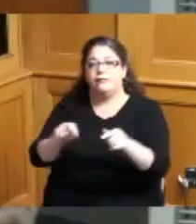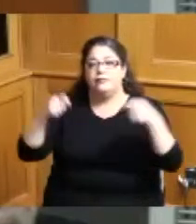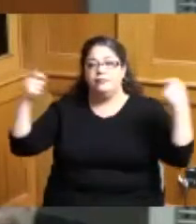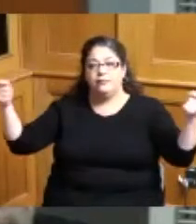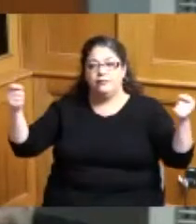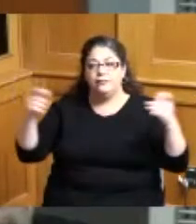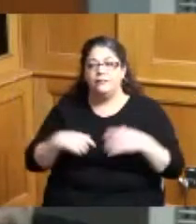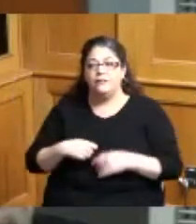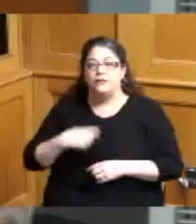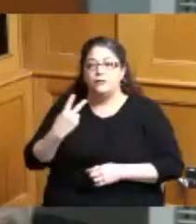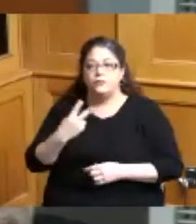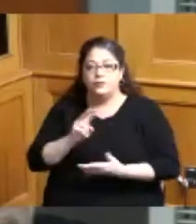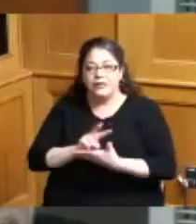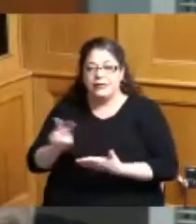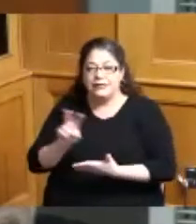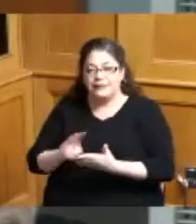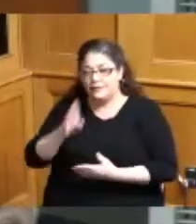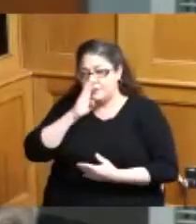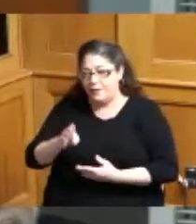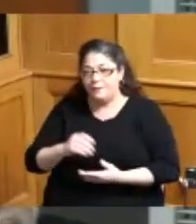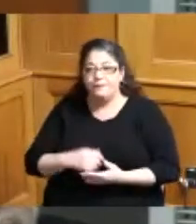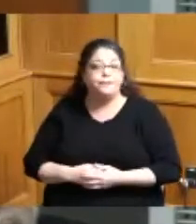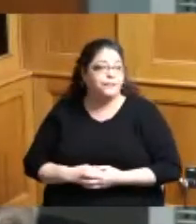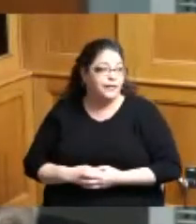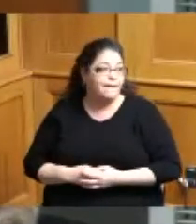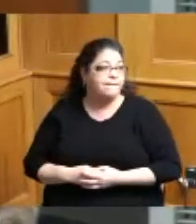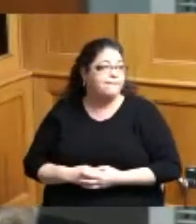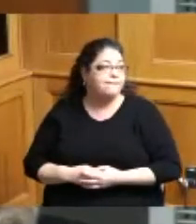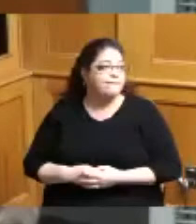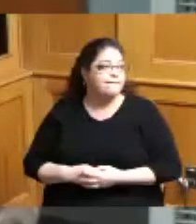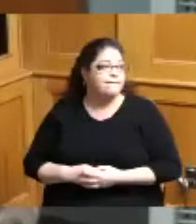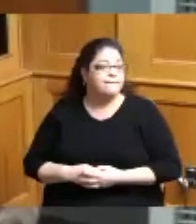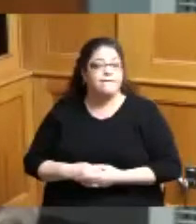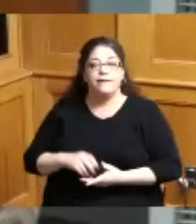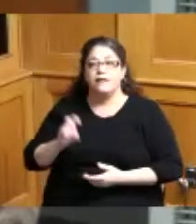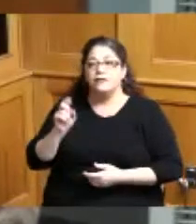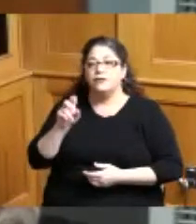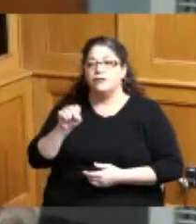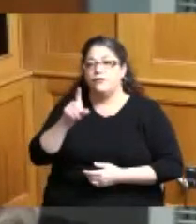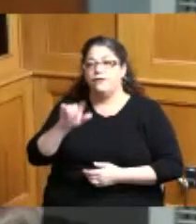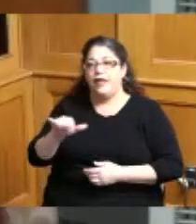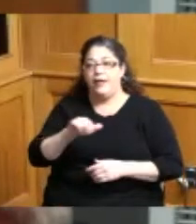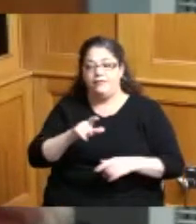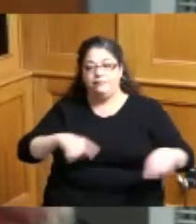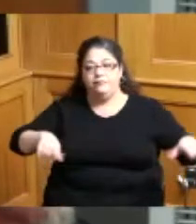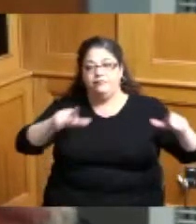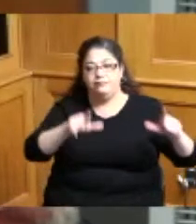two consecutive weeks the survey plot and description will be submitted on item one